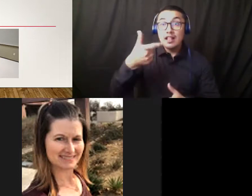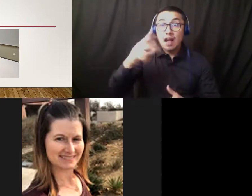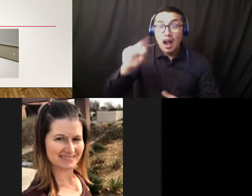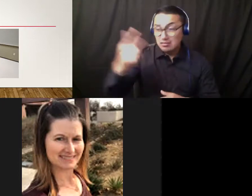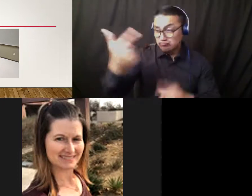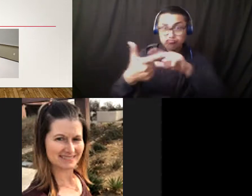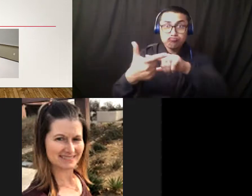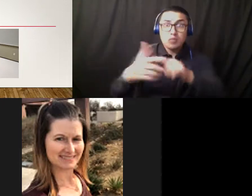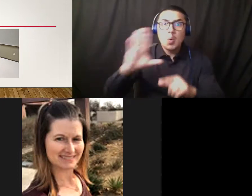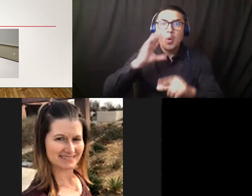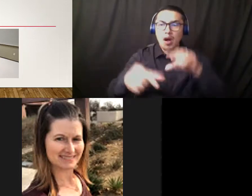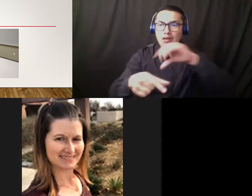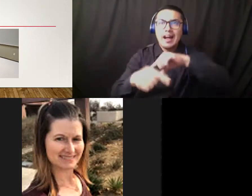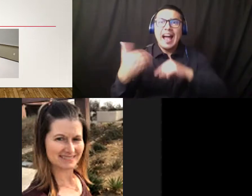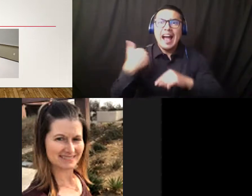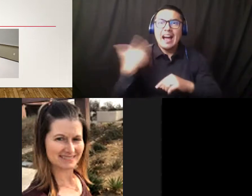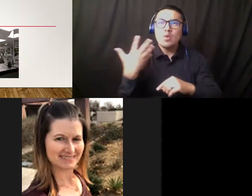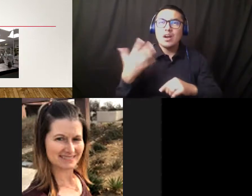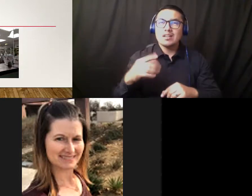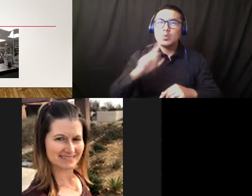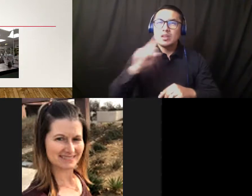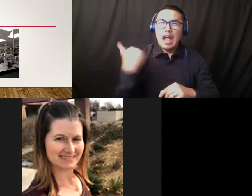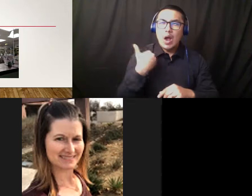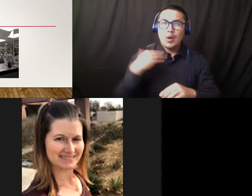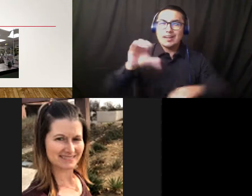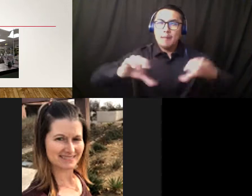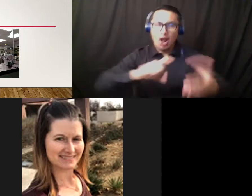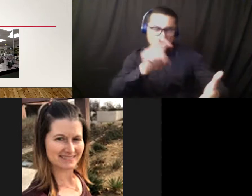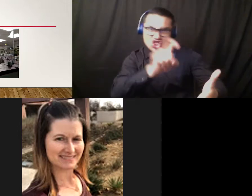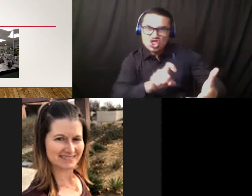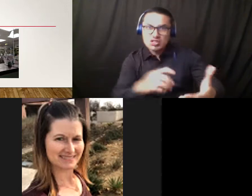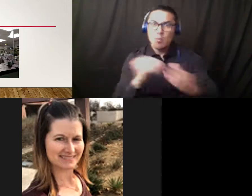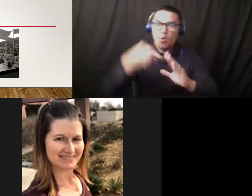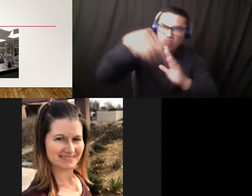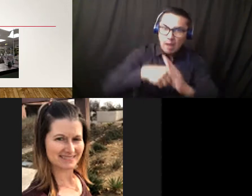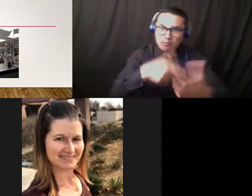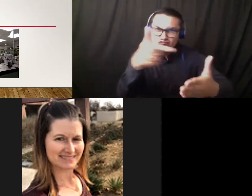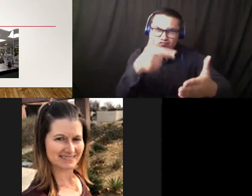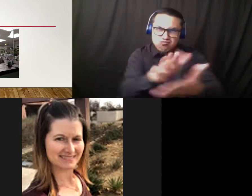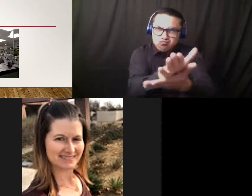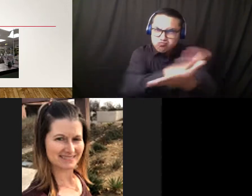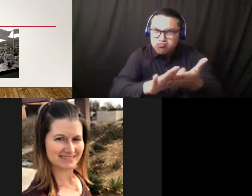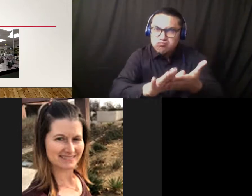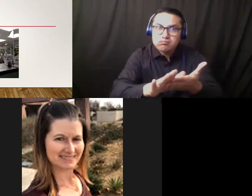a little bit more in-depth cleaning. Early on, Erin Hitchman-Tague and